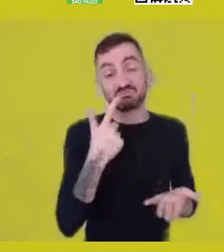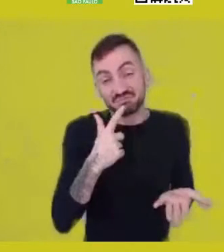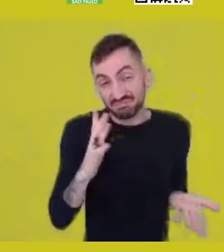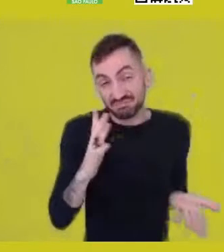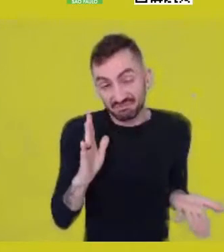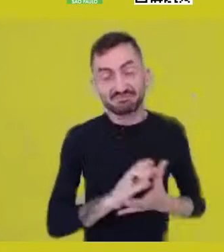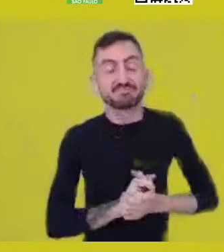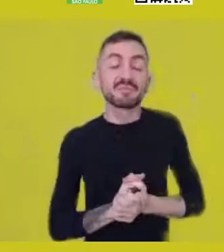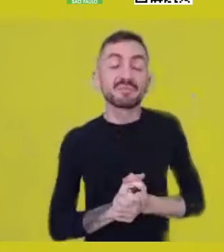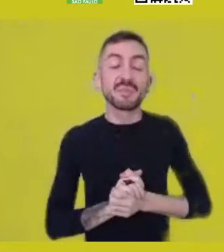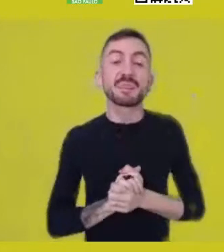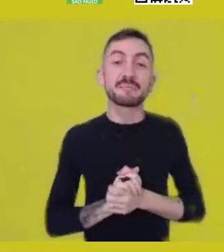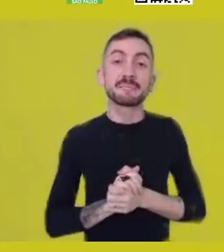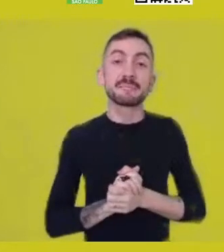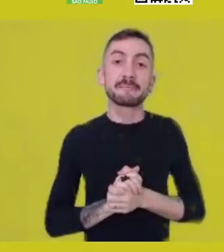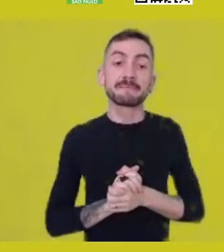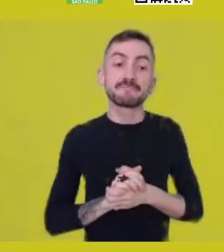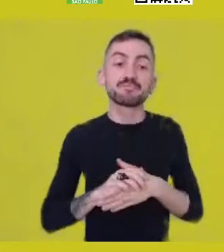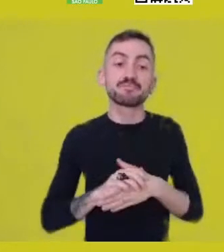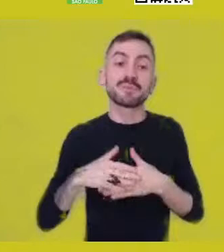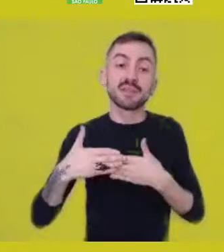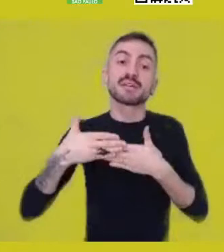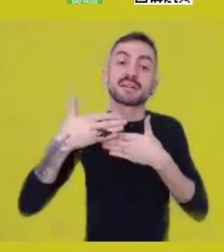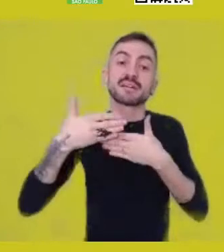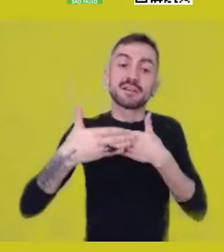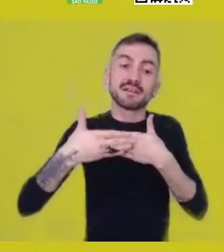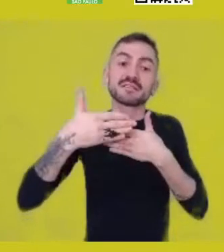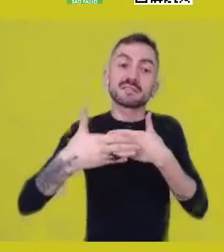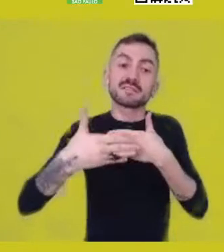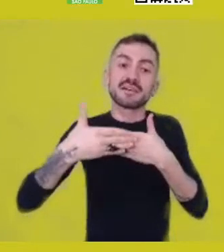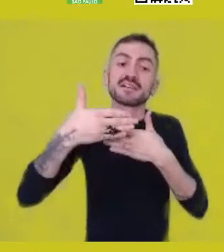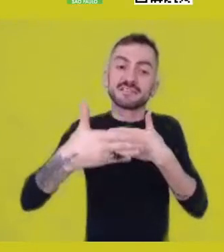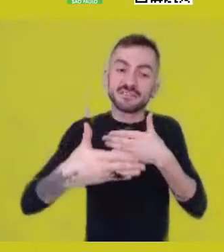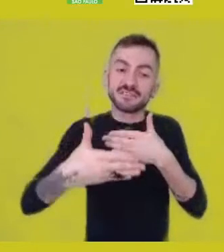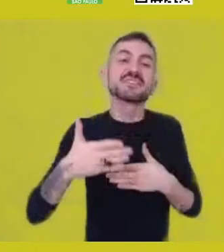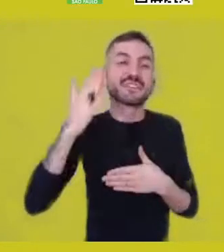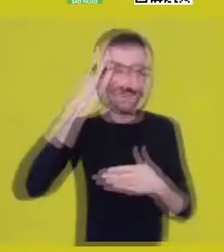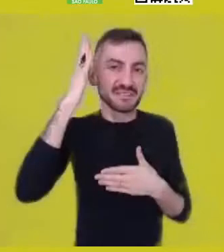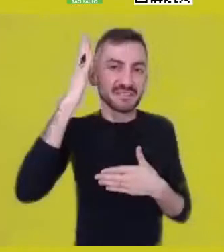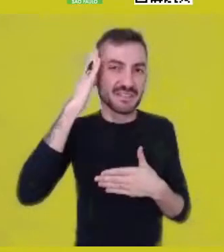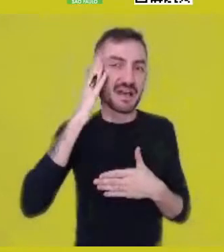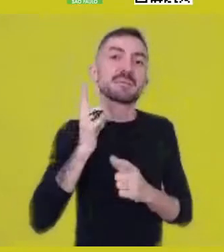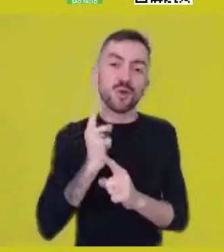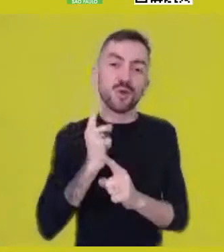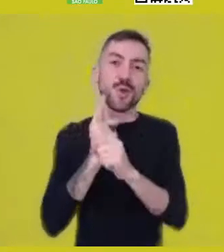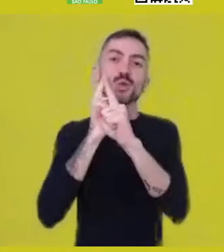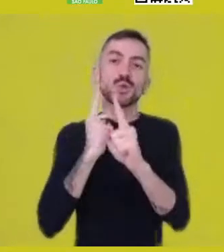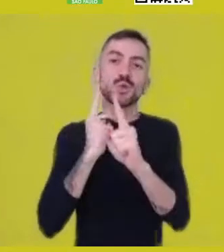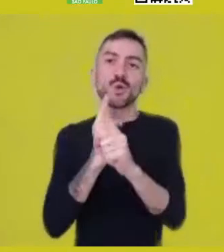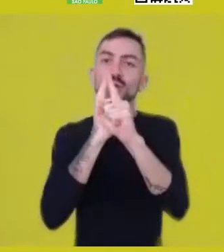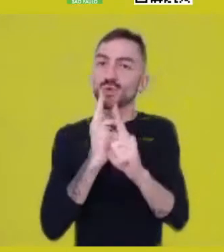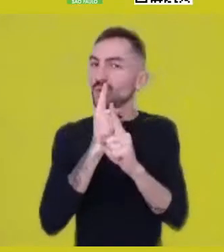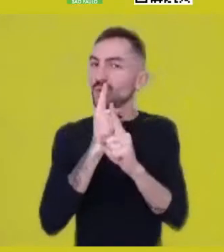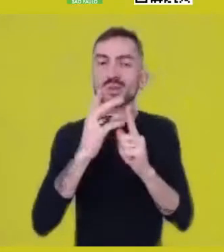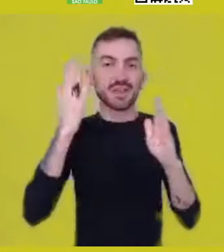Each one of these meetings has been of joy, I always mention that word,